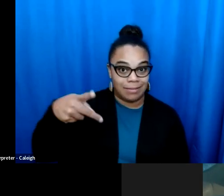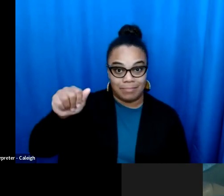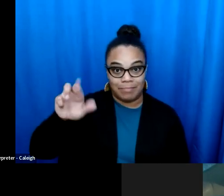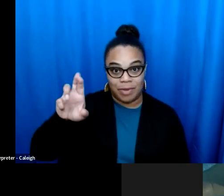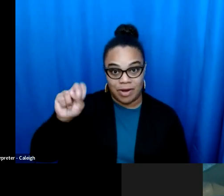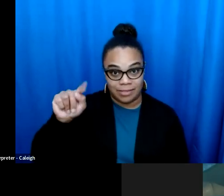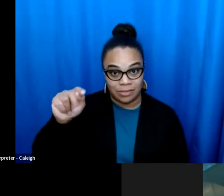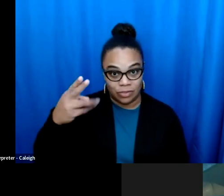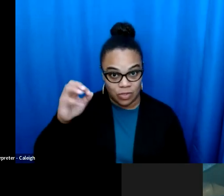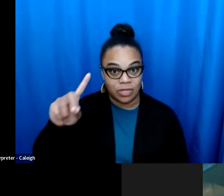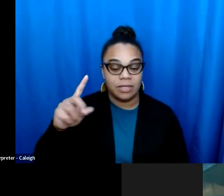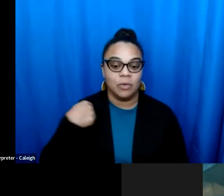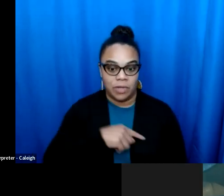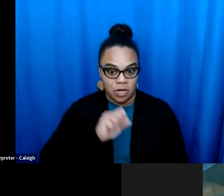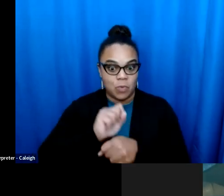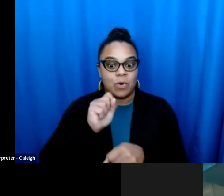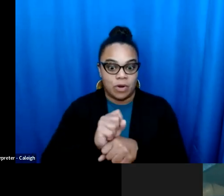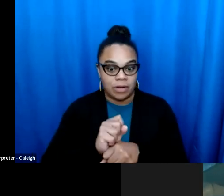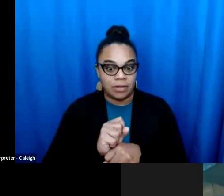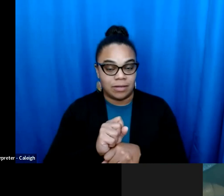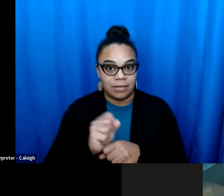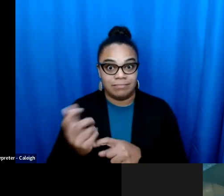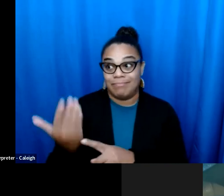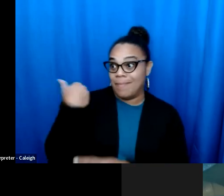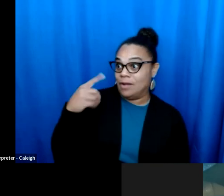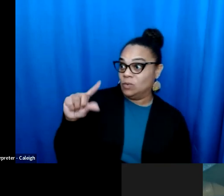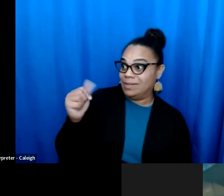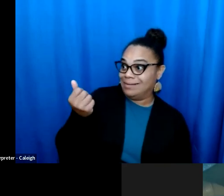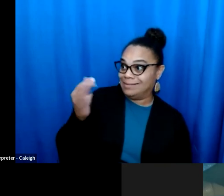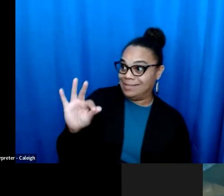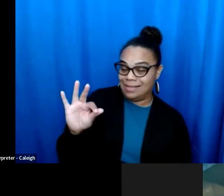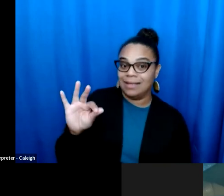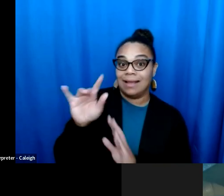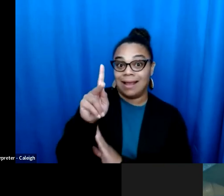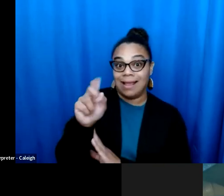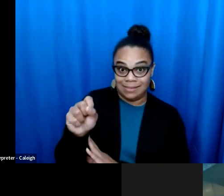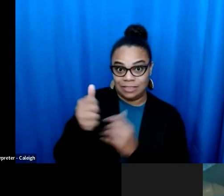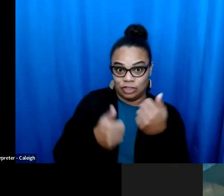of time working with our partners at planned parenthood and elsewhere, we had worked to have